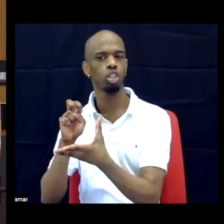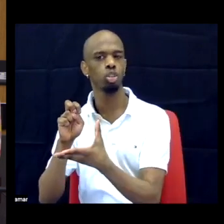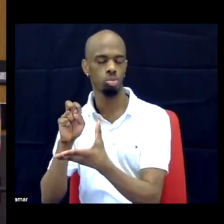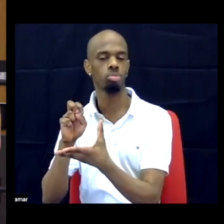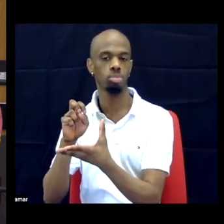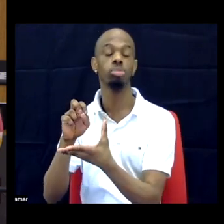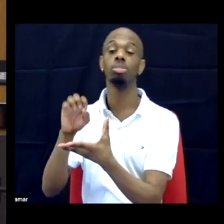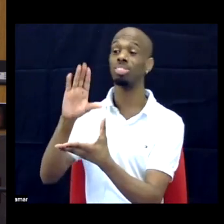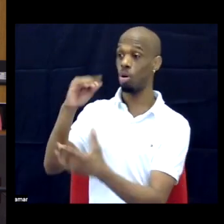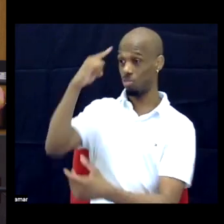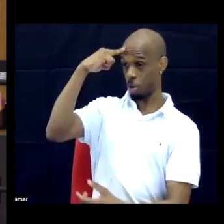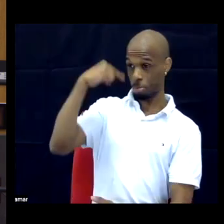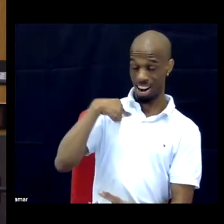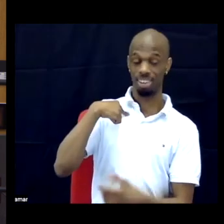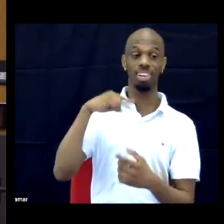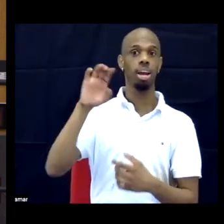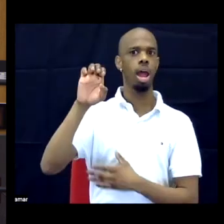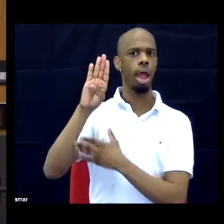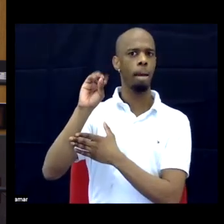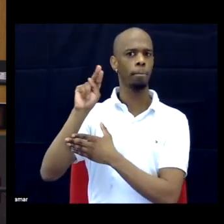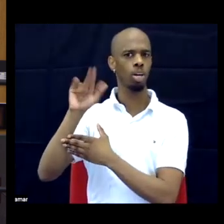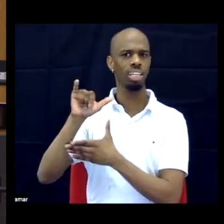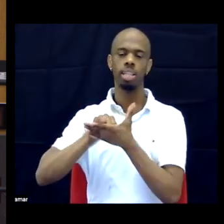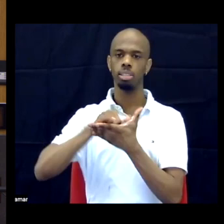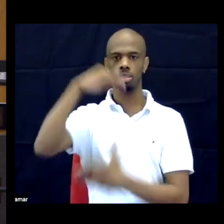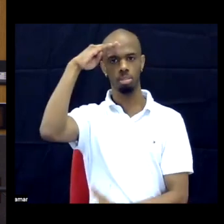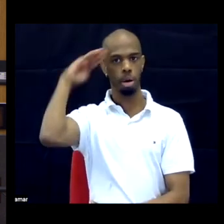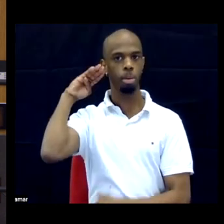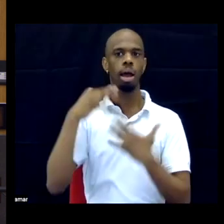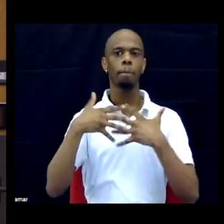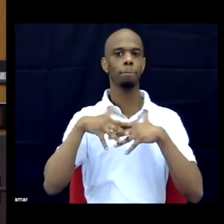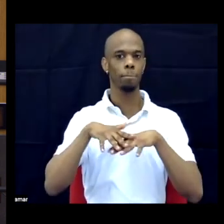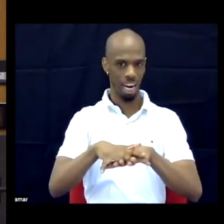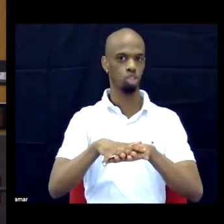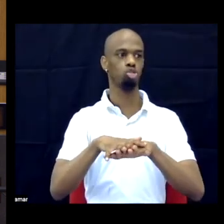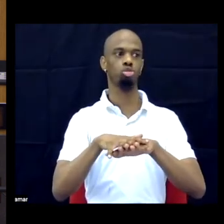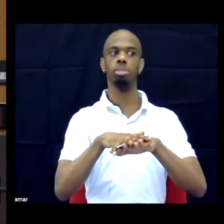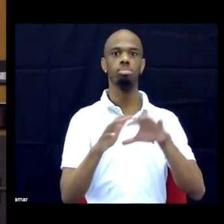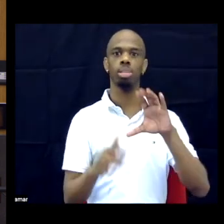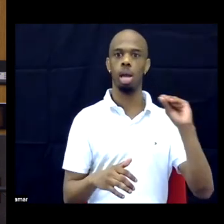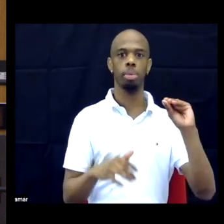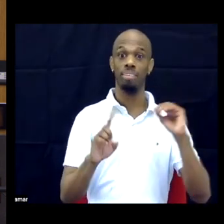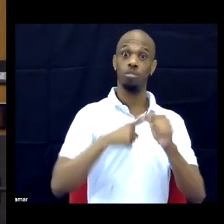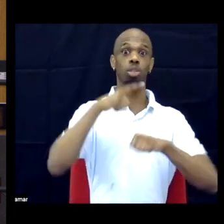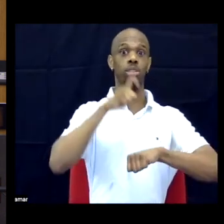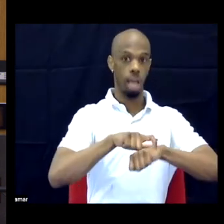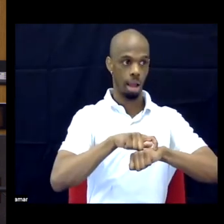really -- that was, like, the first time a black-specific mainstream featured my work. That was real exciting.